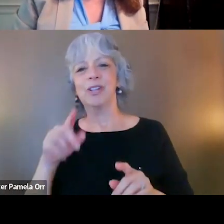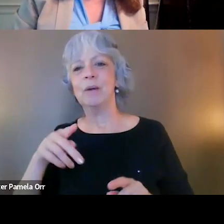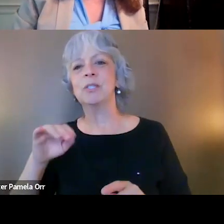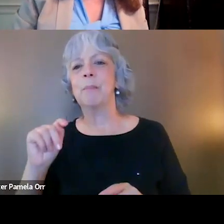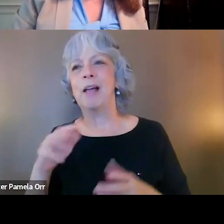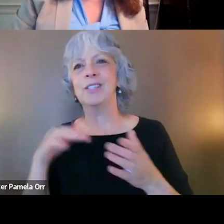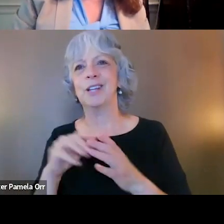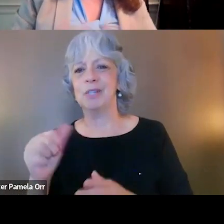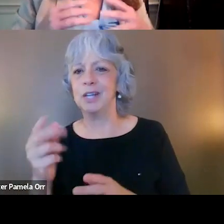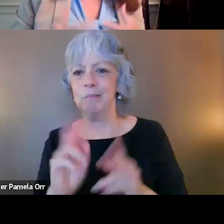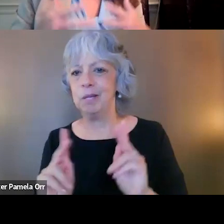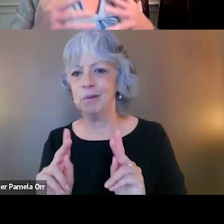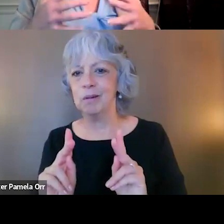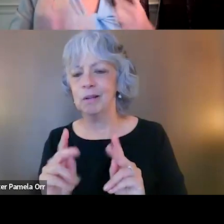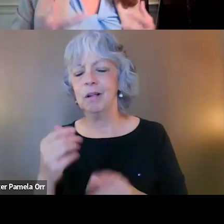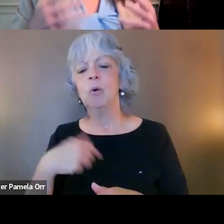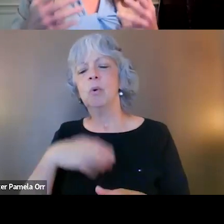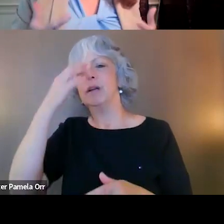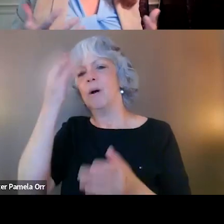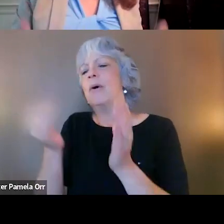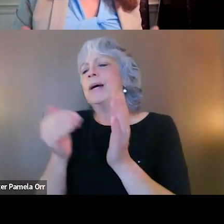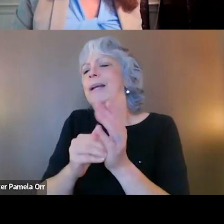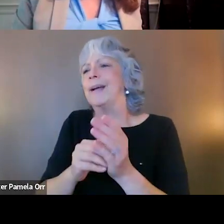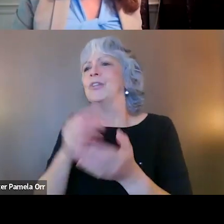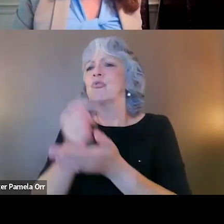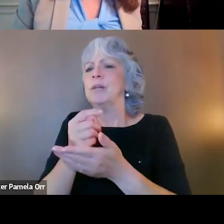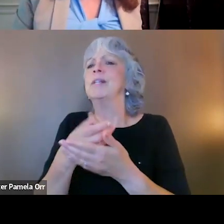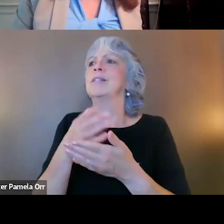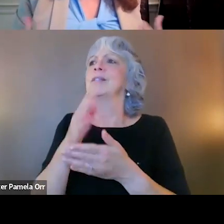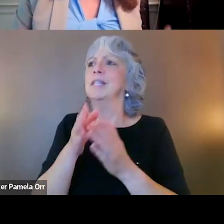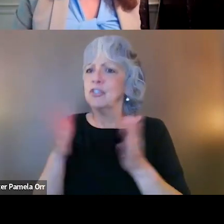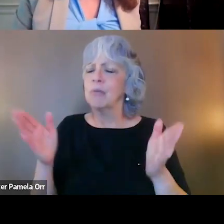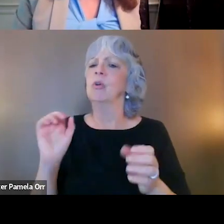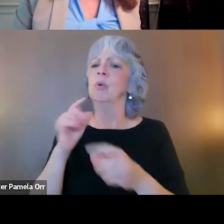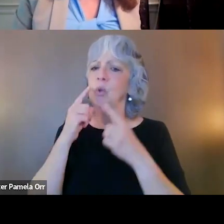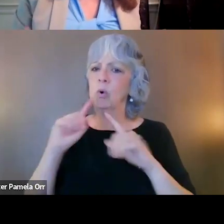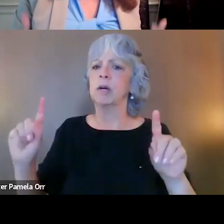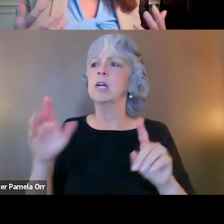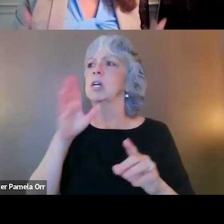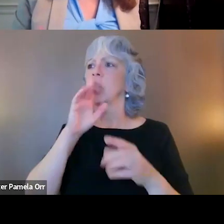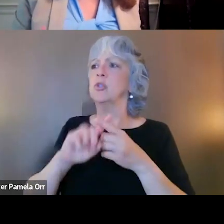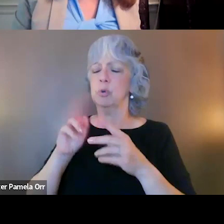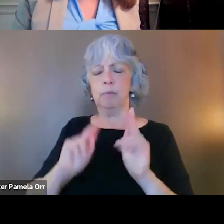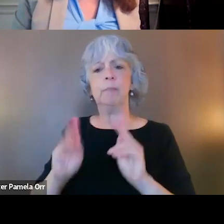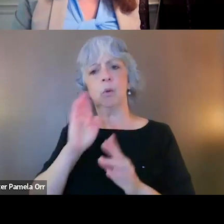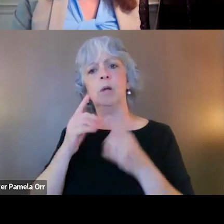And we know that again, treatments by and large work, just talking to people work. But I'm gonna come back to my main point.